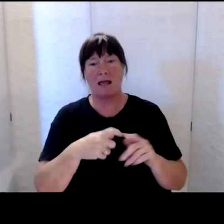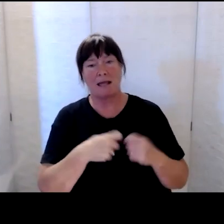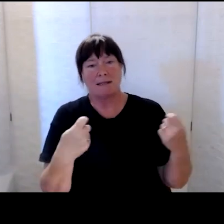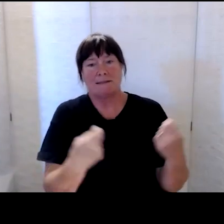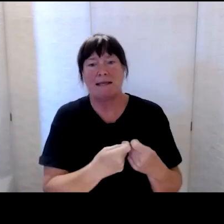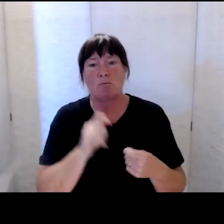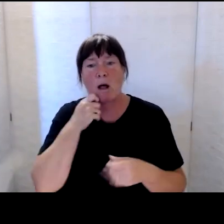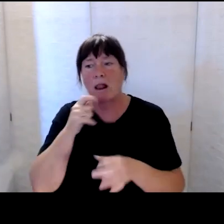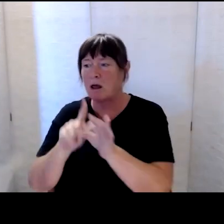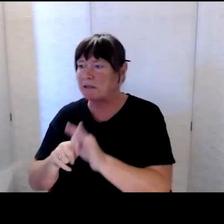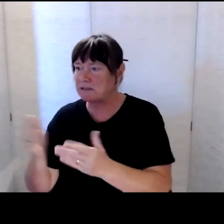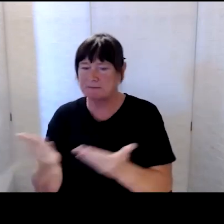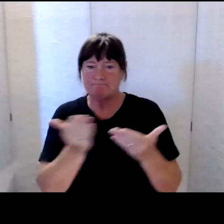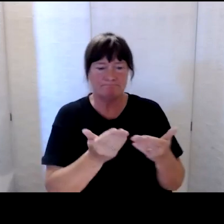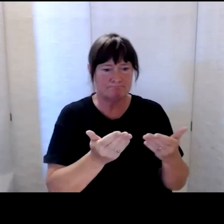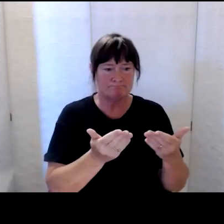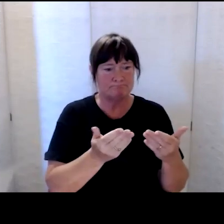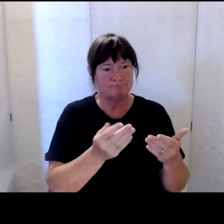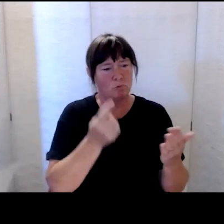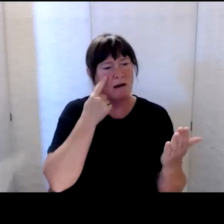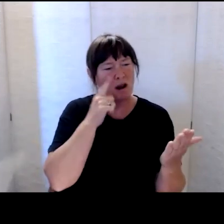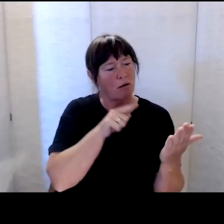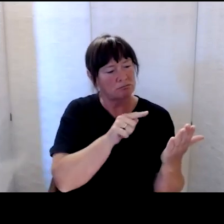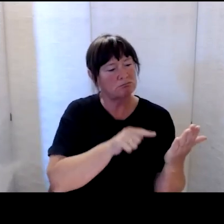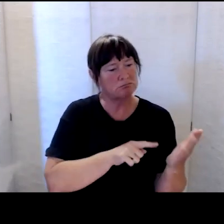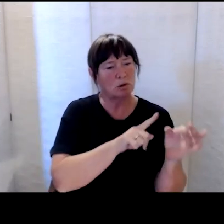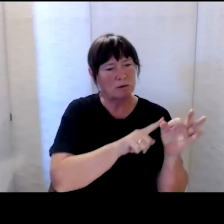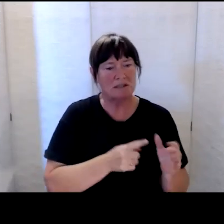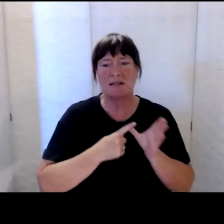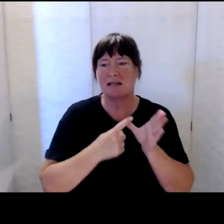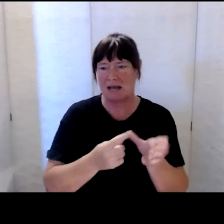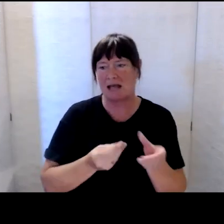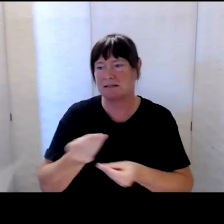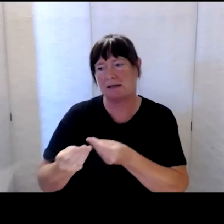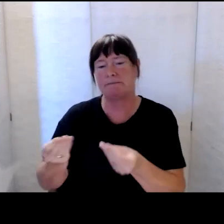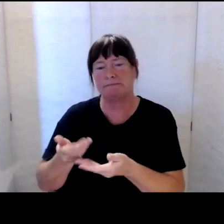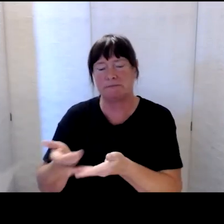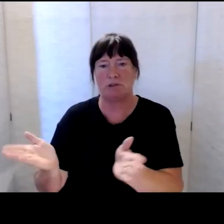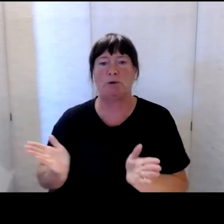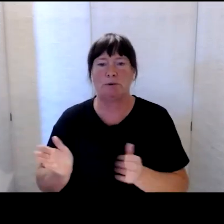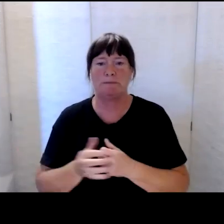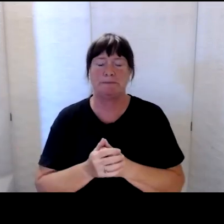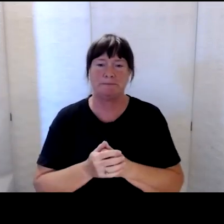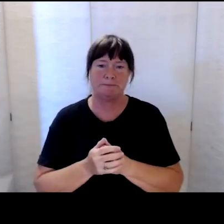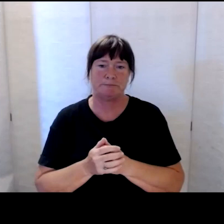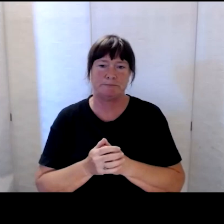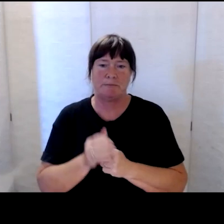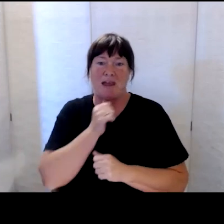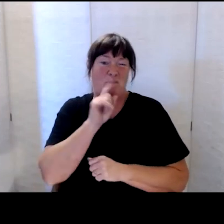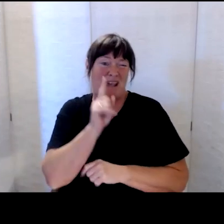those and will communicate about the answers to any questions that we don't get to this evening.